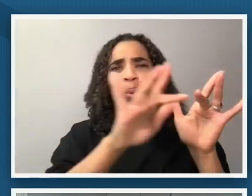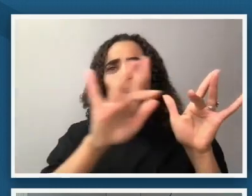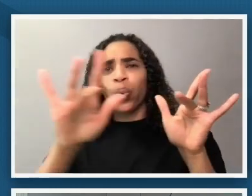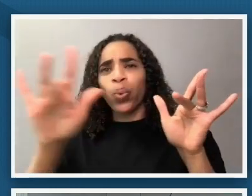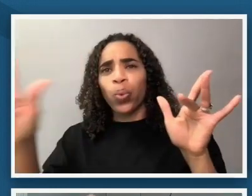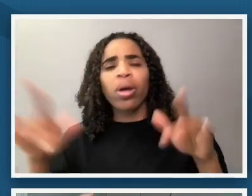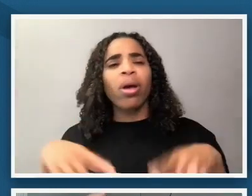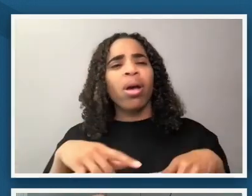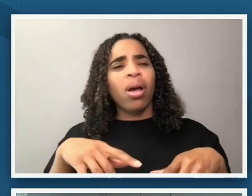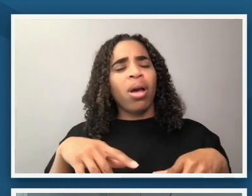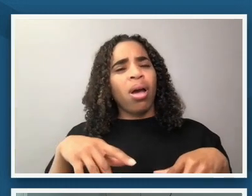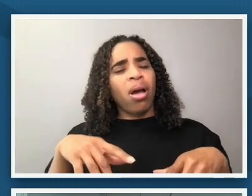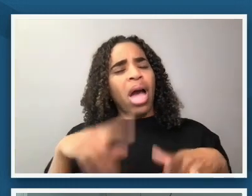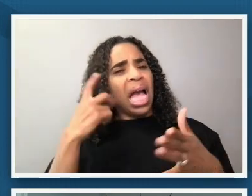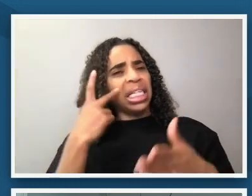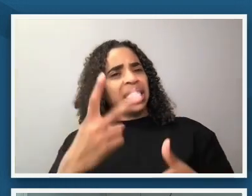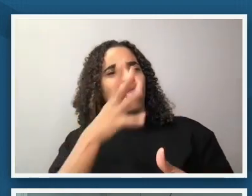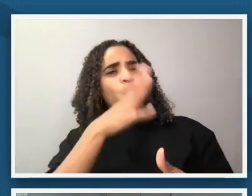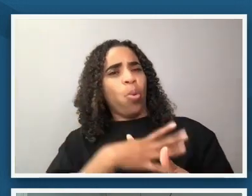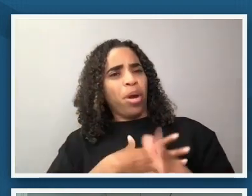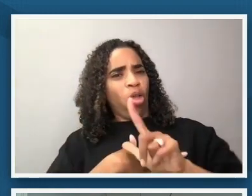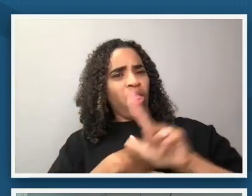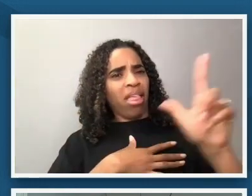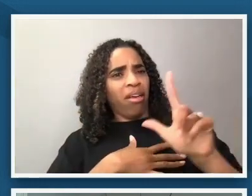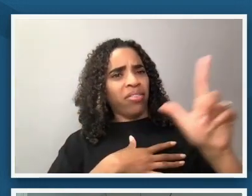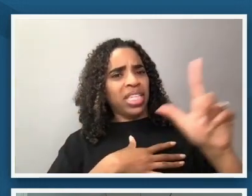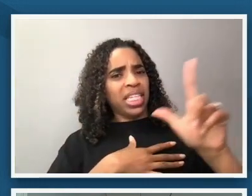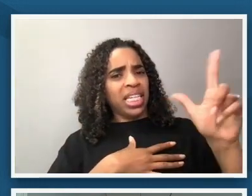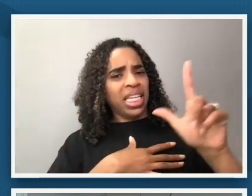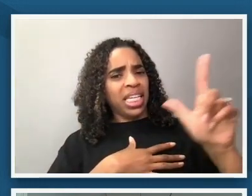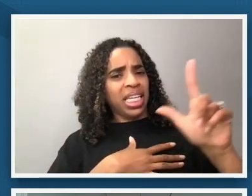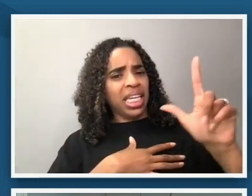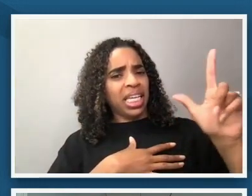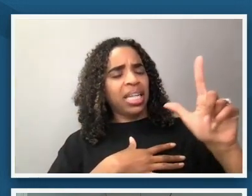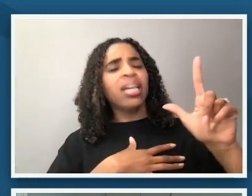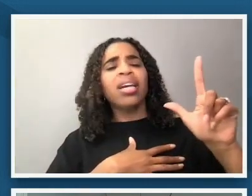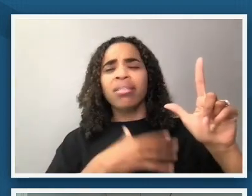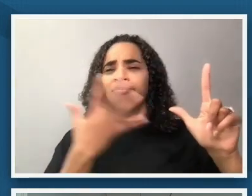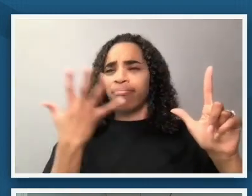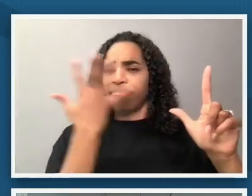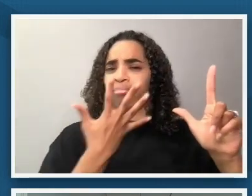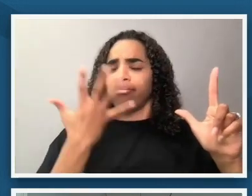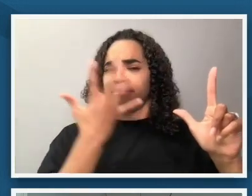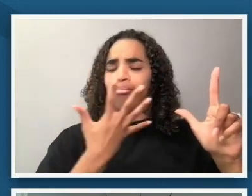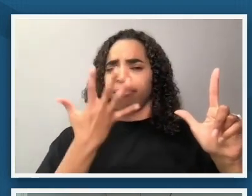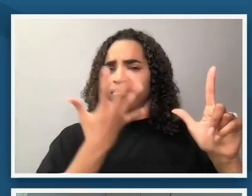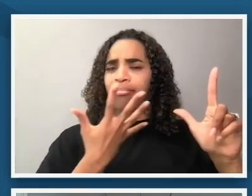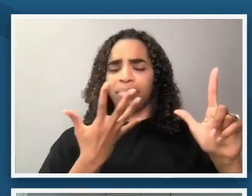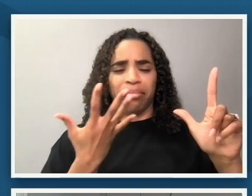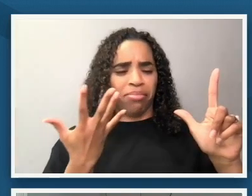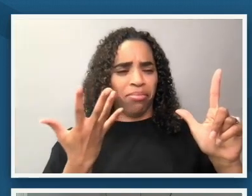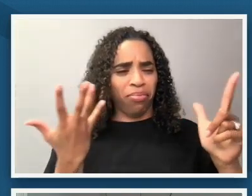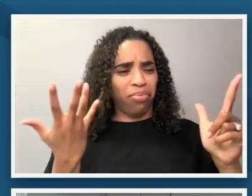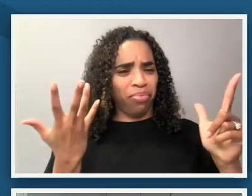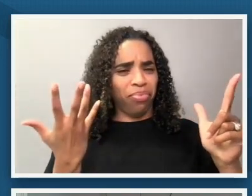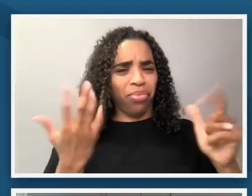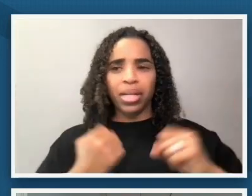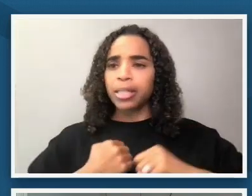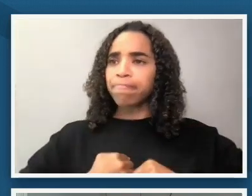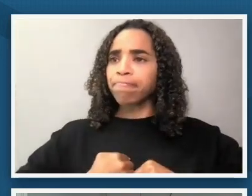here so this woman on the left-hand side the way she's presented is like she's as as